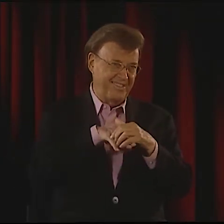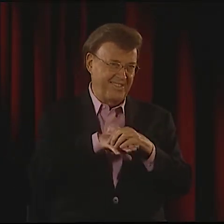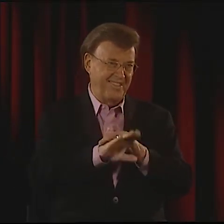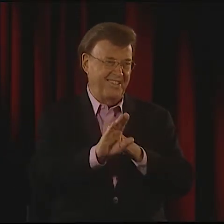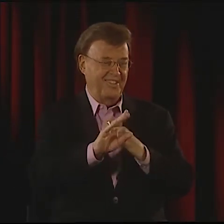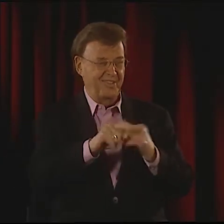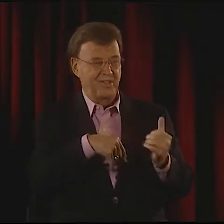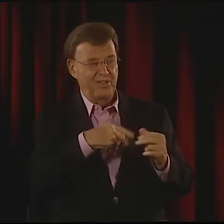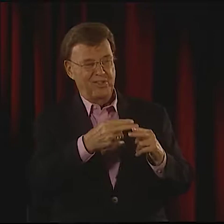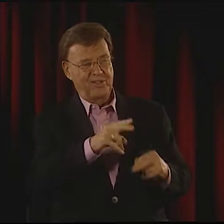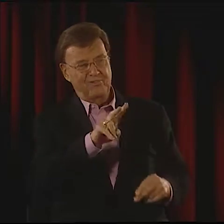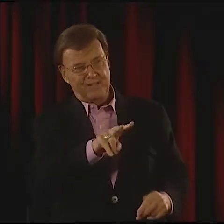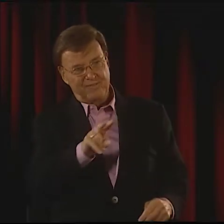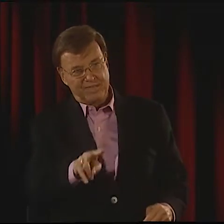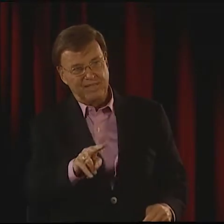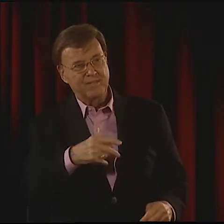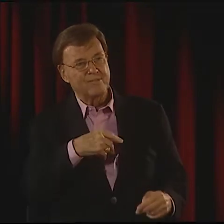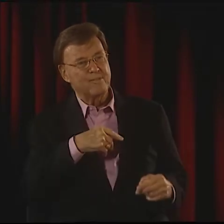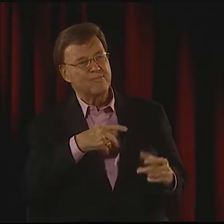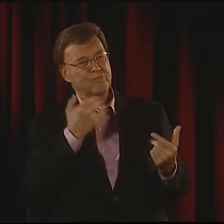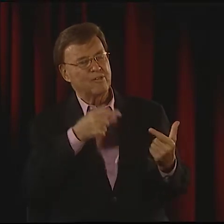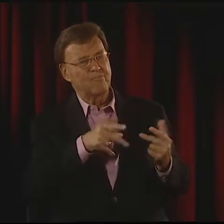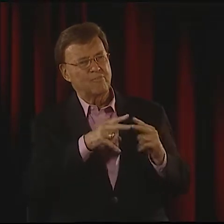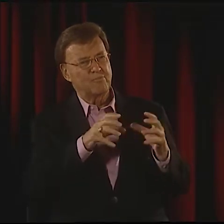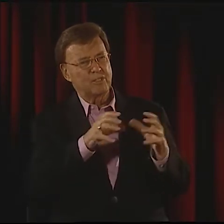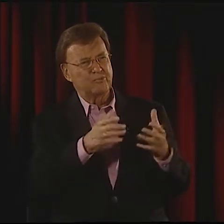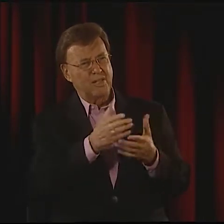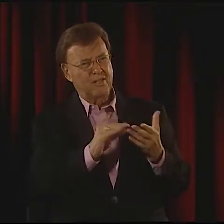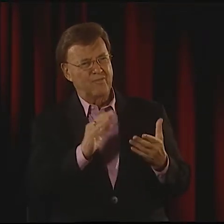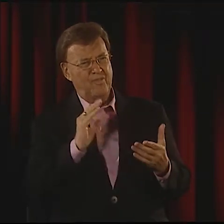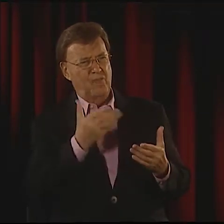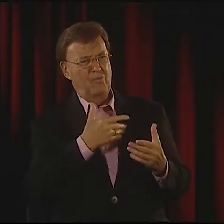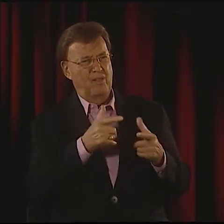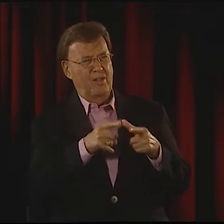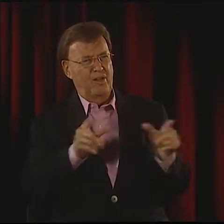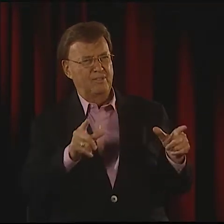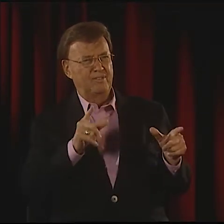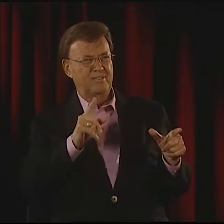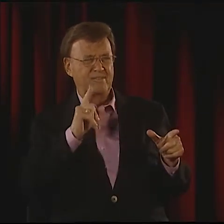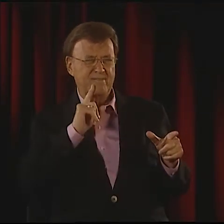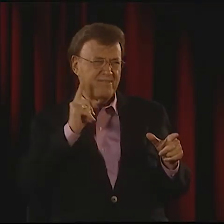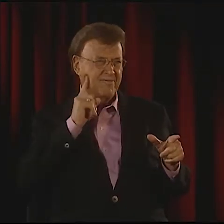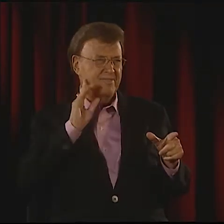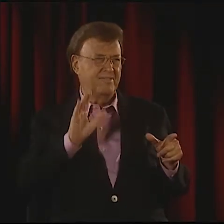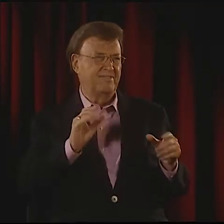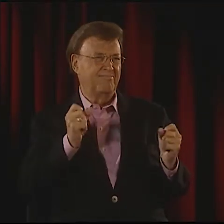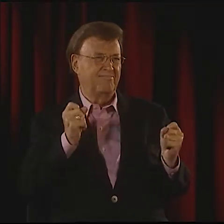THAT I WOULD TWEAK HIS METHODS SOMEWHAT, AND I CREATED THIS NEW SIGN FORM.